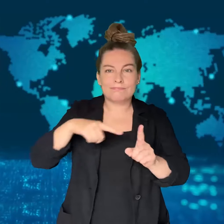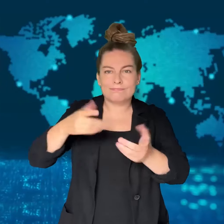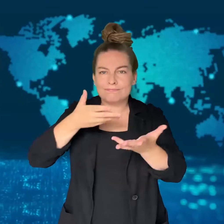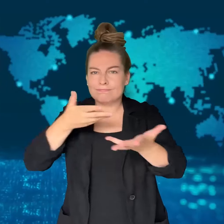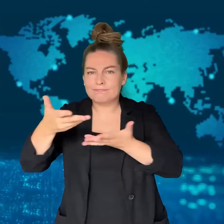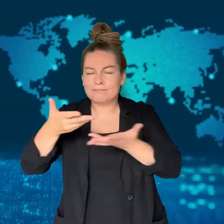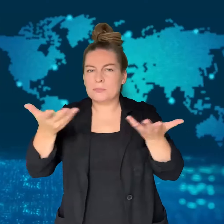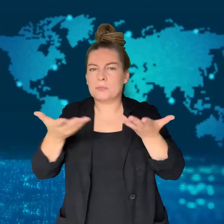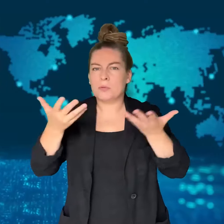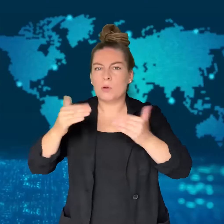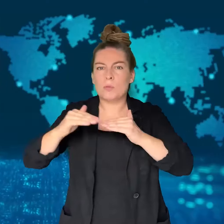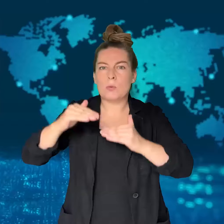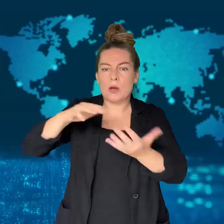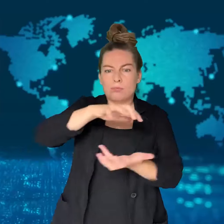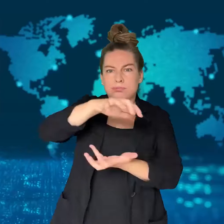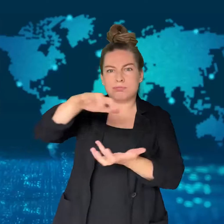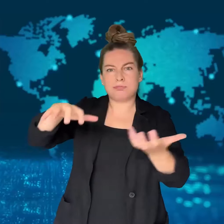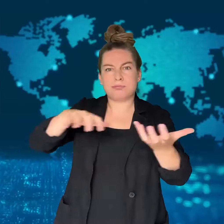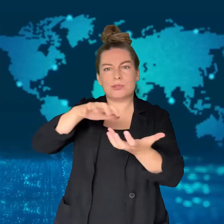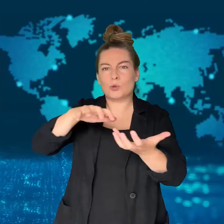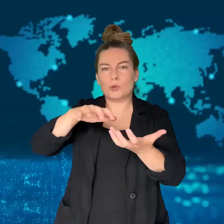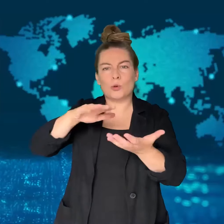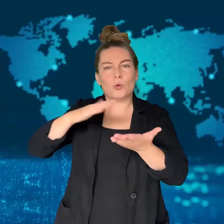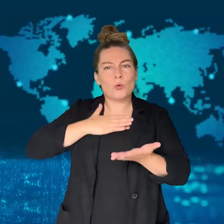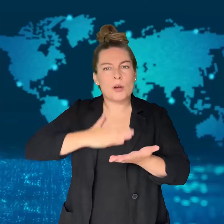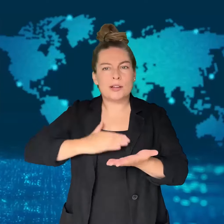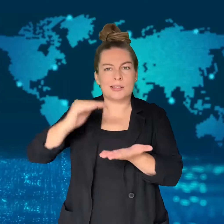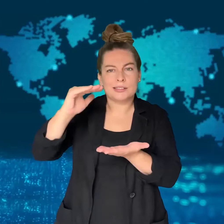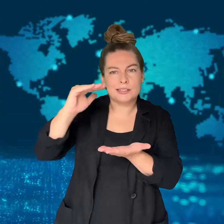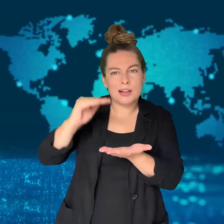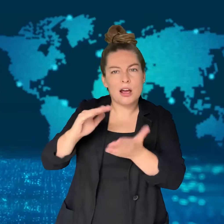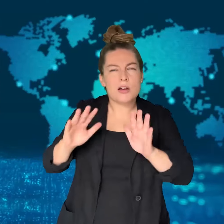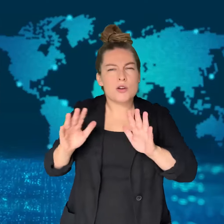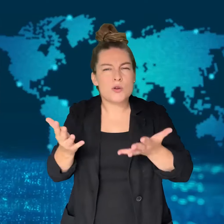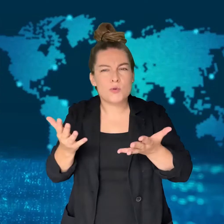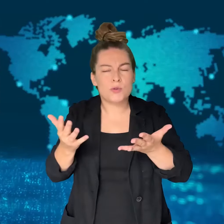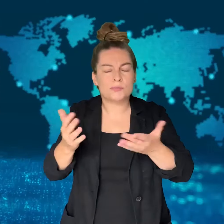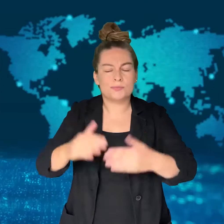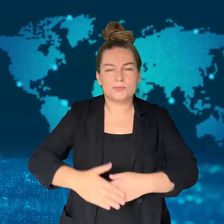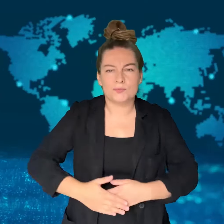discuss de-escalation of the crisis.